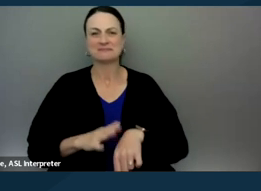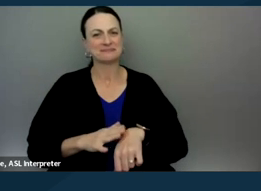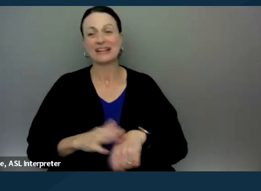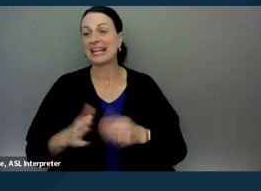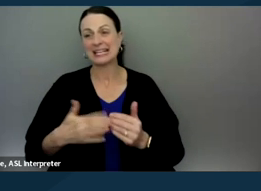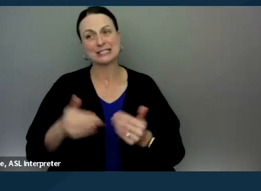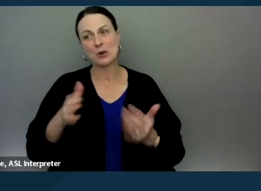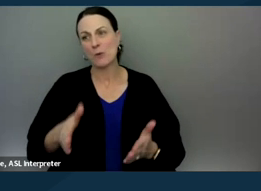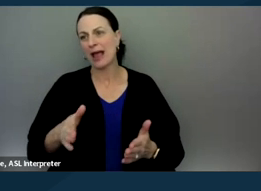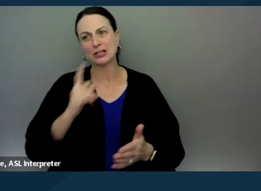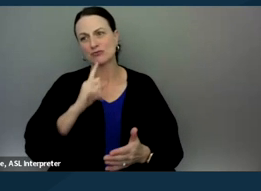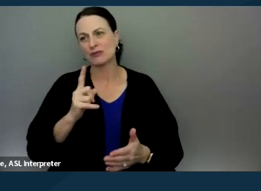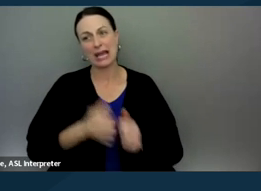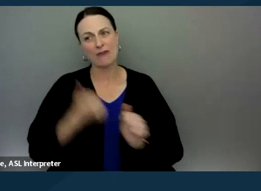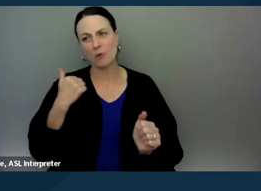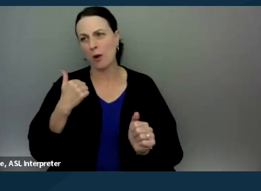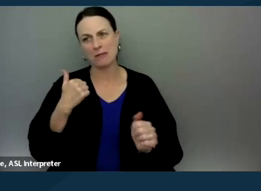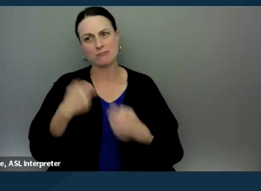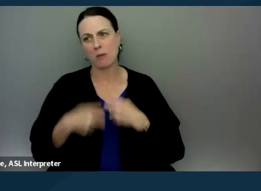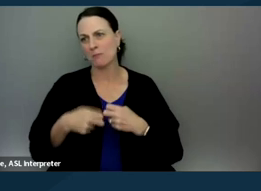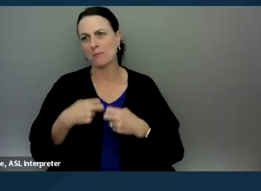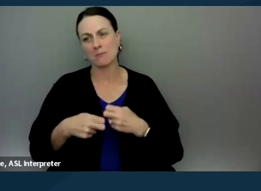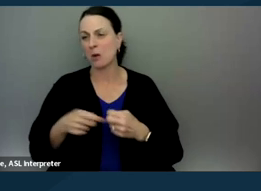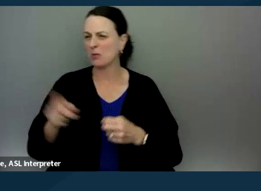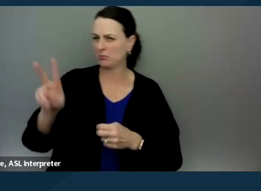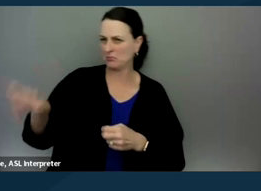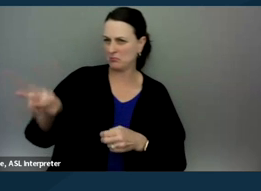to really avoid anyone interpreting what you're saying as legal advice.